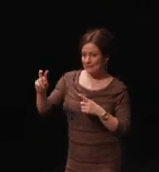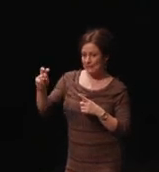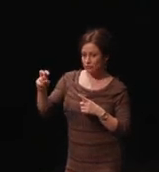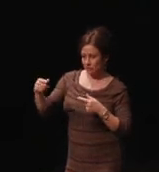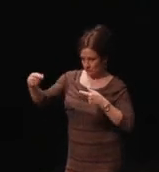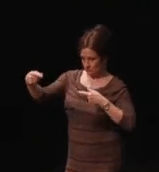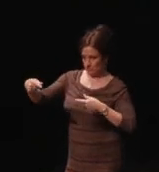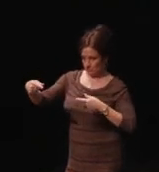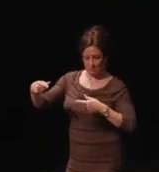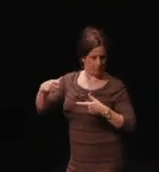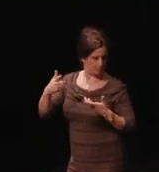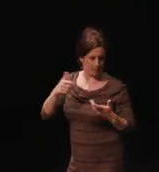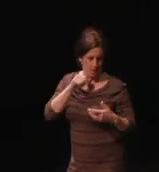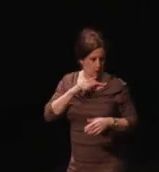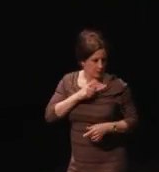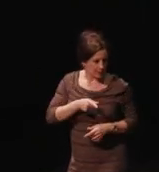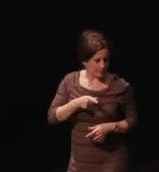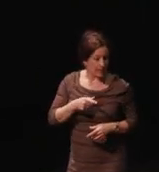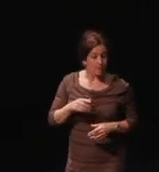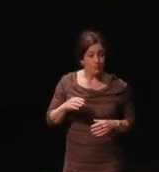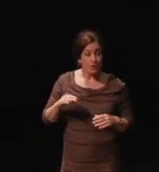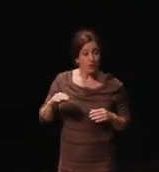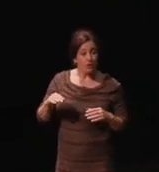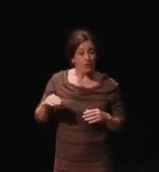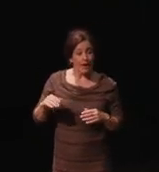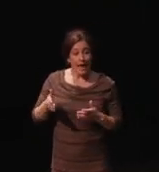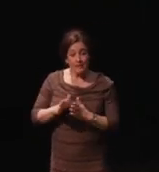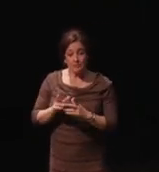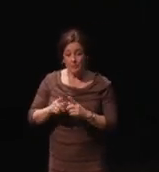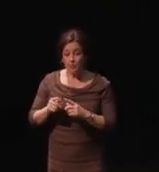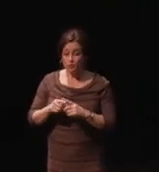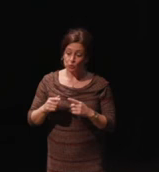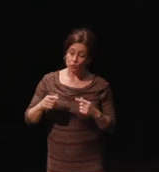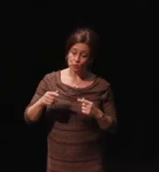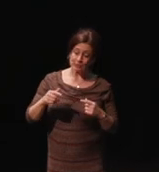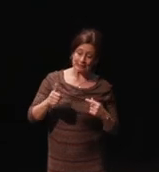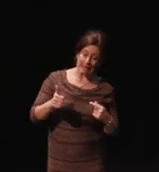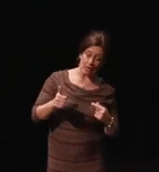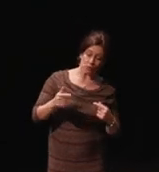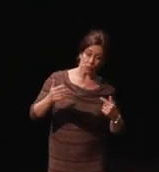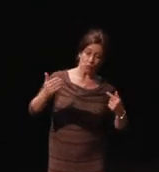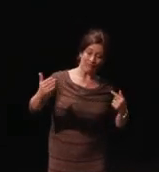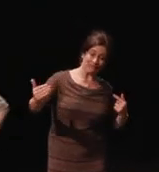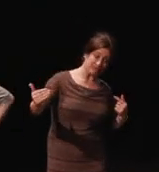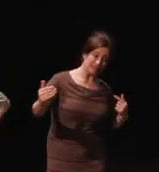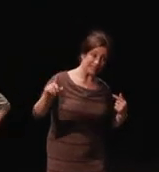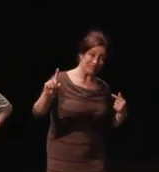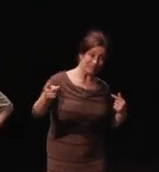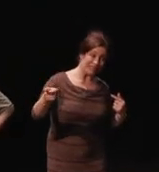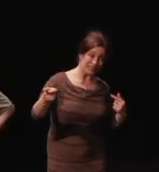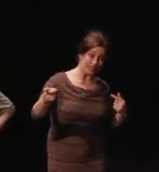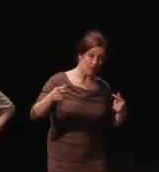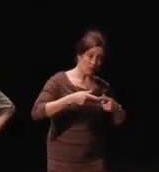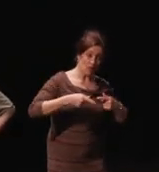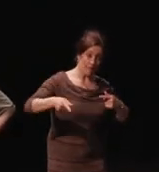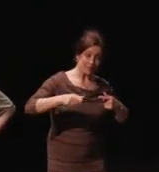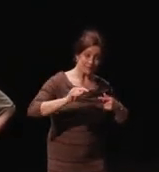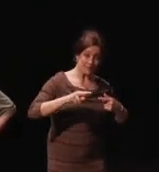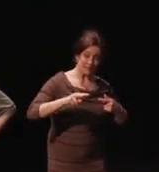Moving people 10-15 feet away from their TVs is also not realistic. However, putting goggles in all of them can actually be